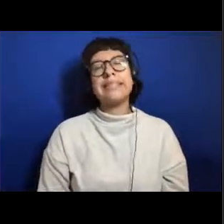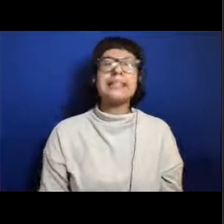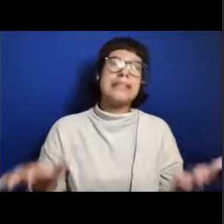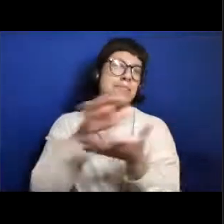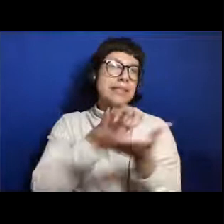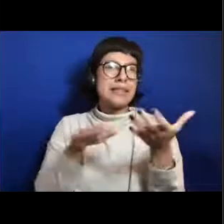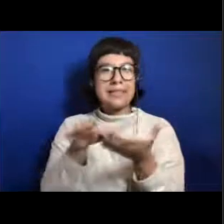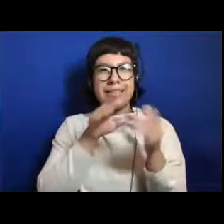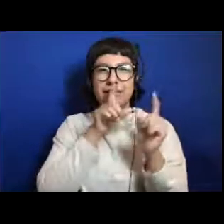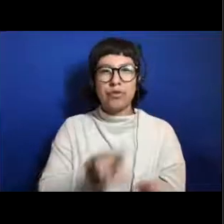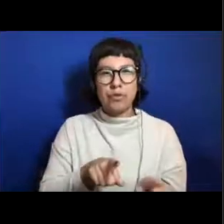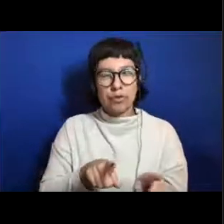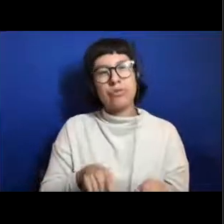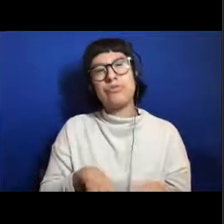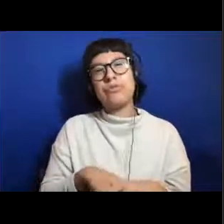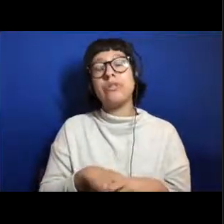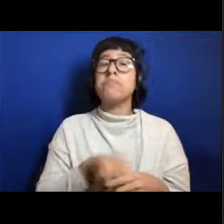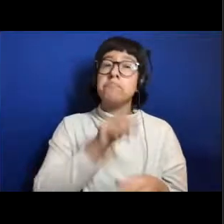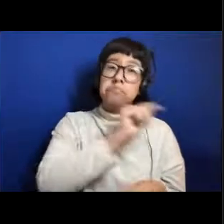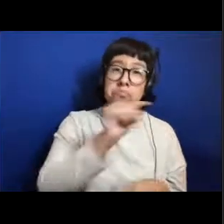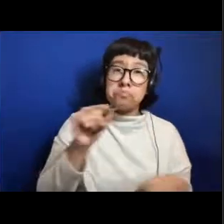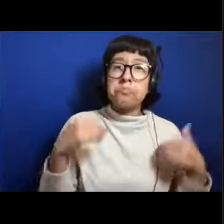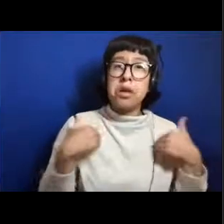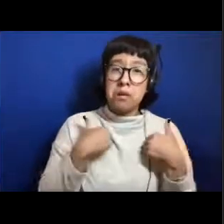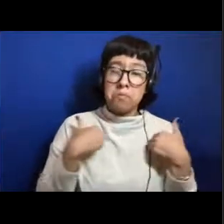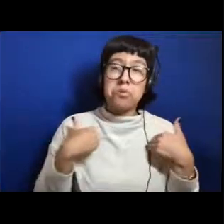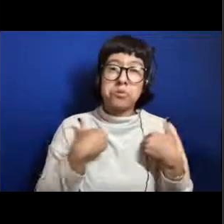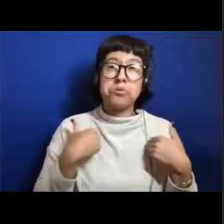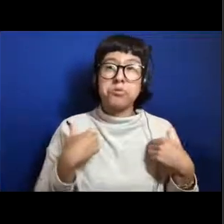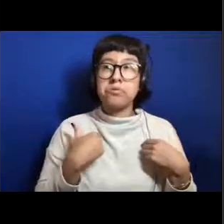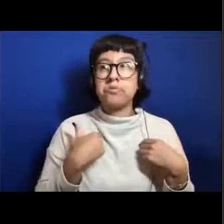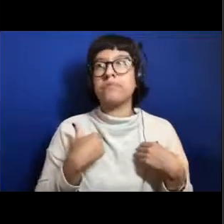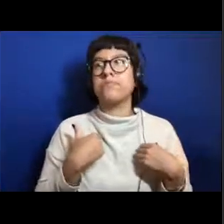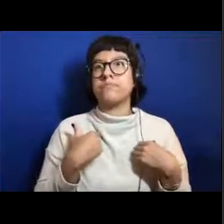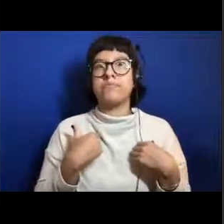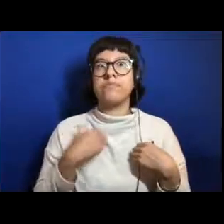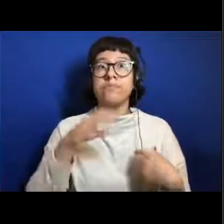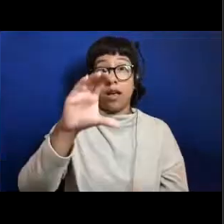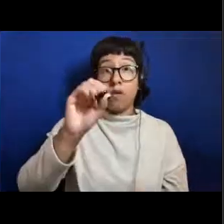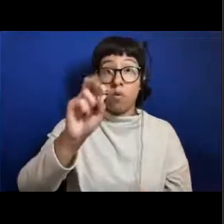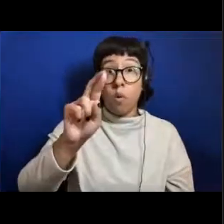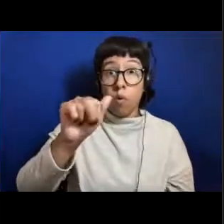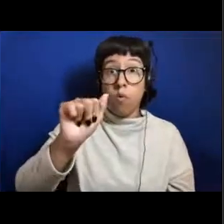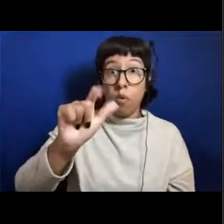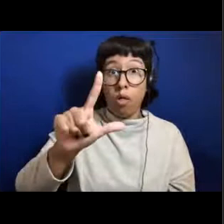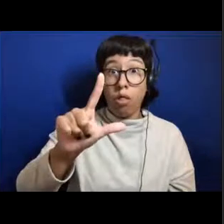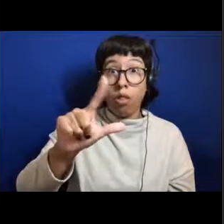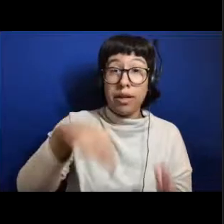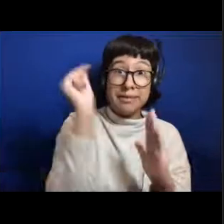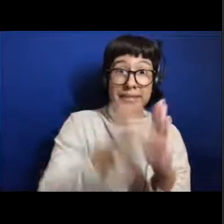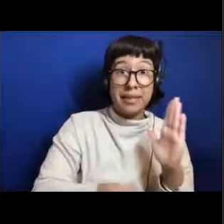You will have some of the animals that we see in the deep sea, like deep sea corals. They will actually spawn.